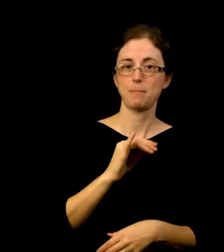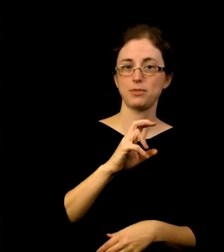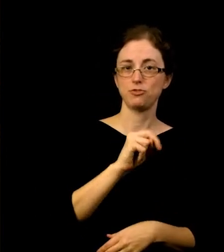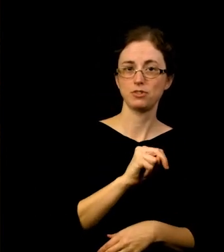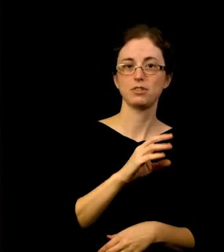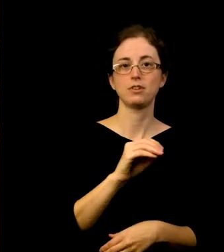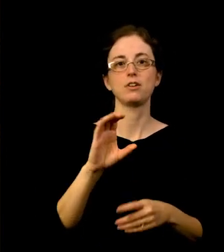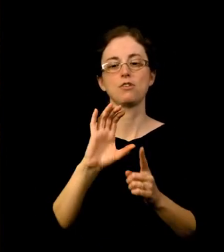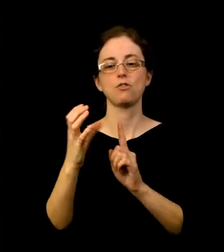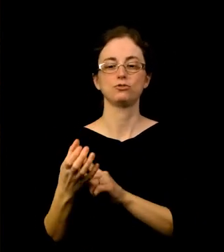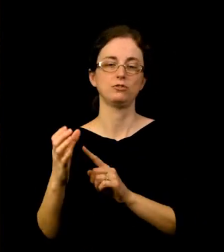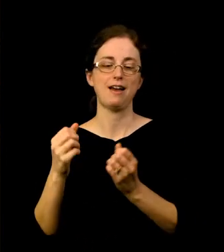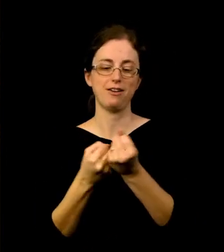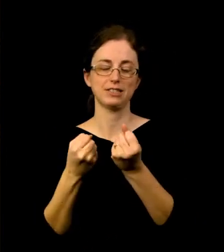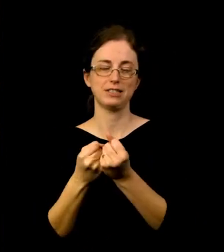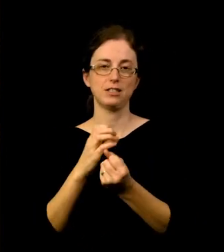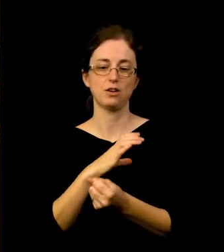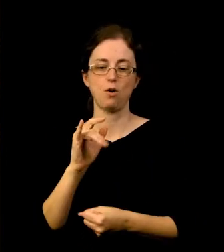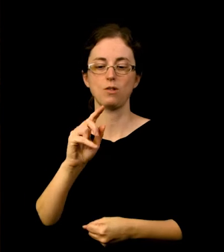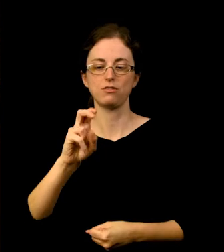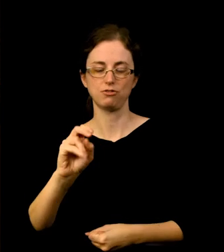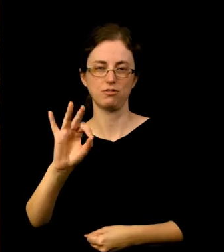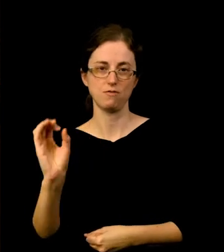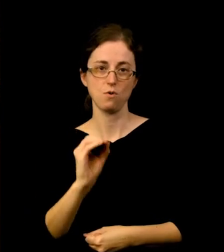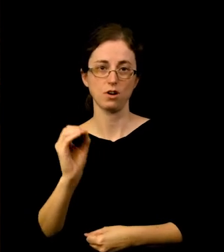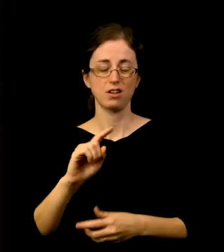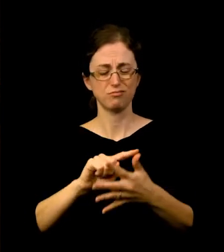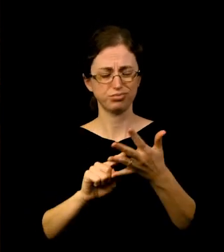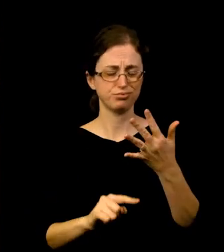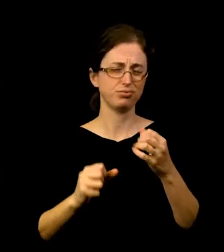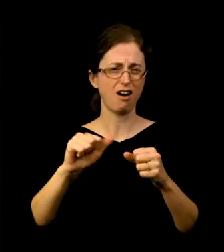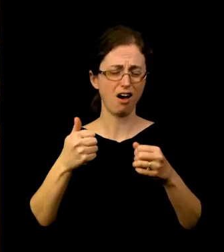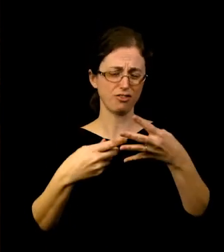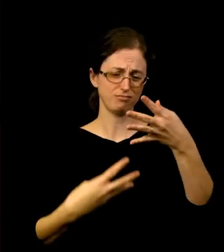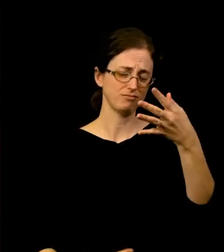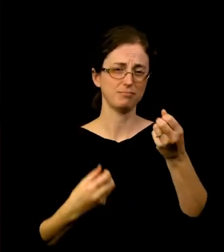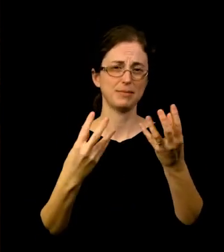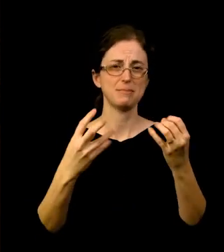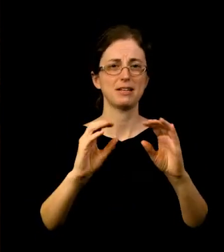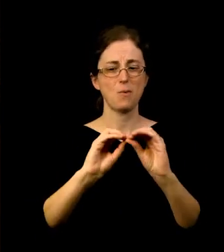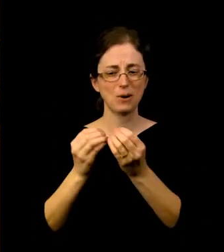Coalition of Oregon, and all the other institutions and representatives that continue to support us and the arts!